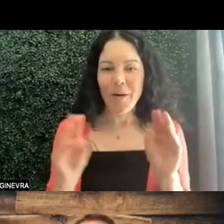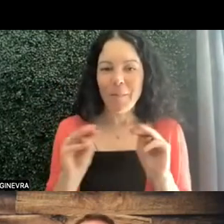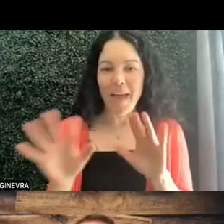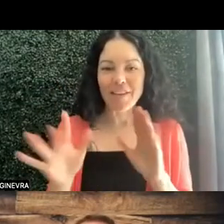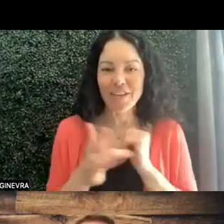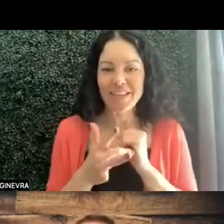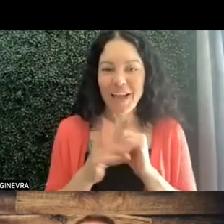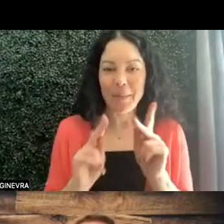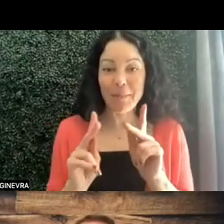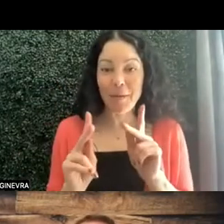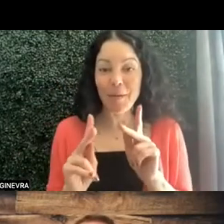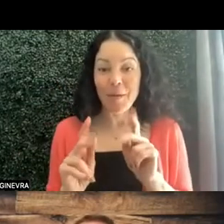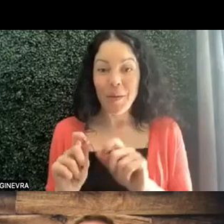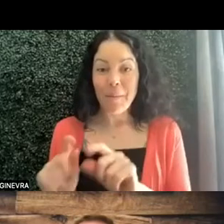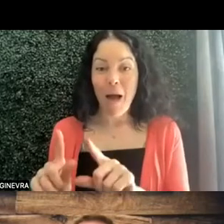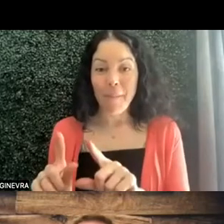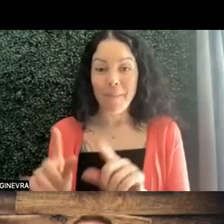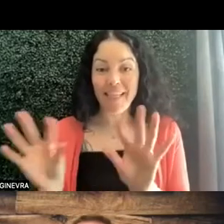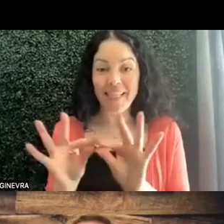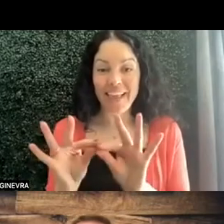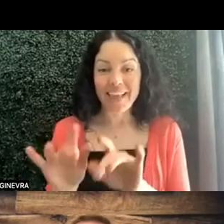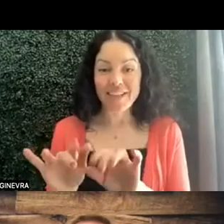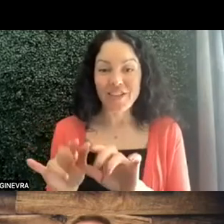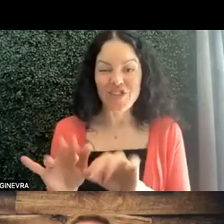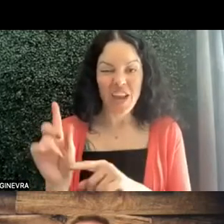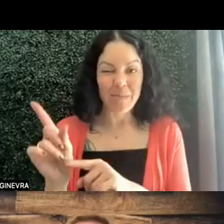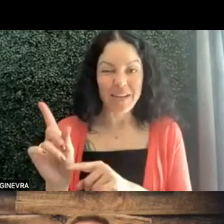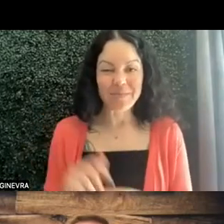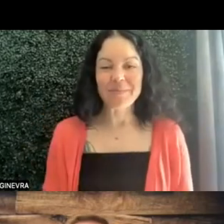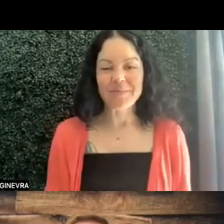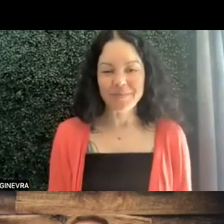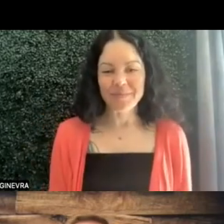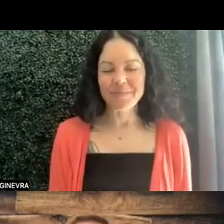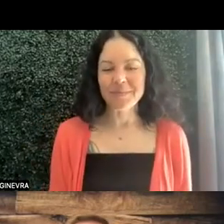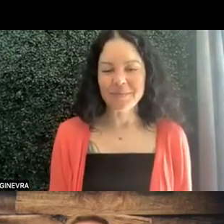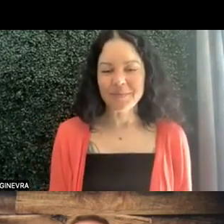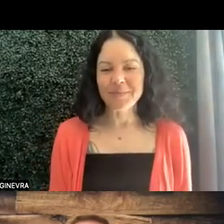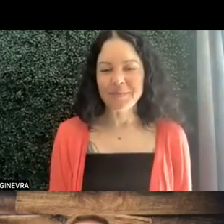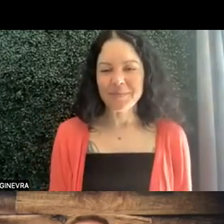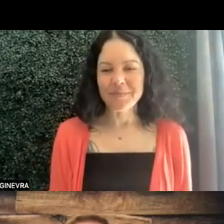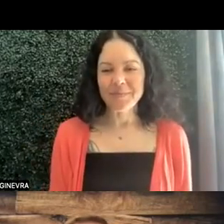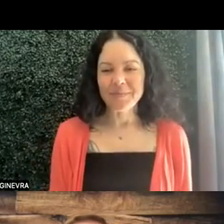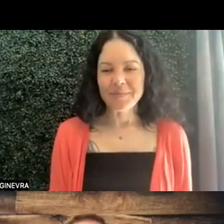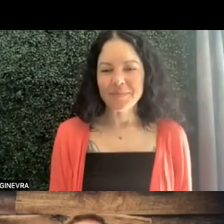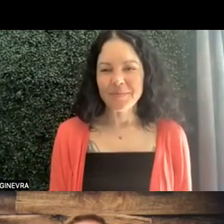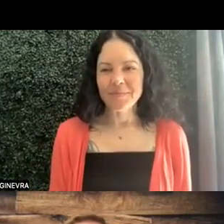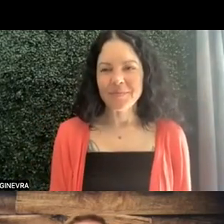will be popping that link into the chat momentarily. And the camp is not for the full summer.